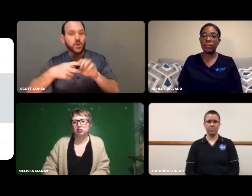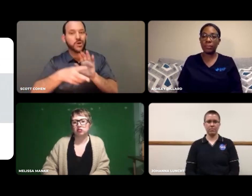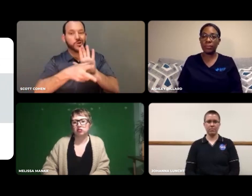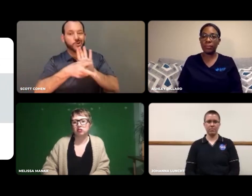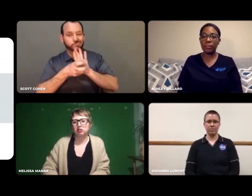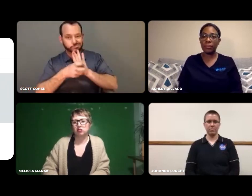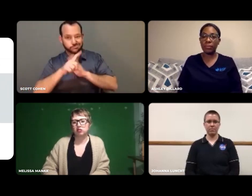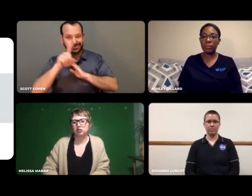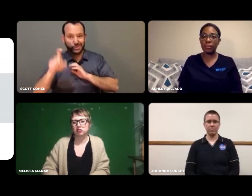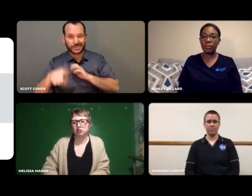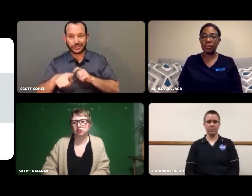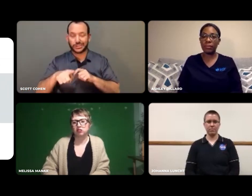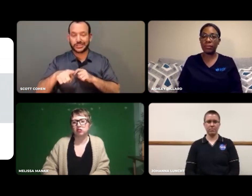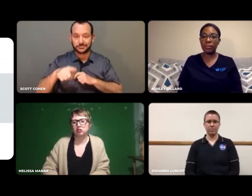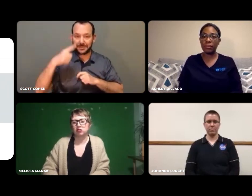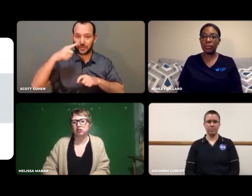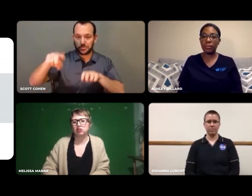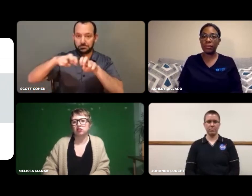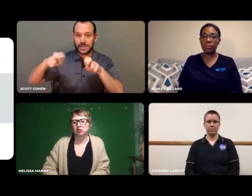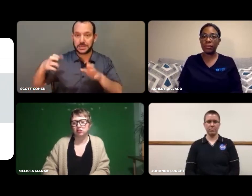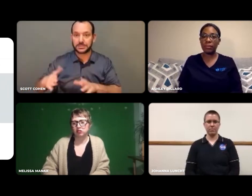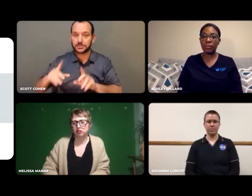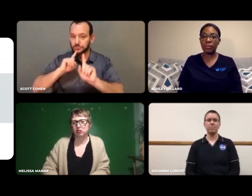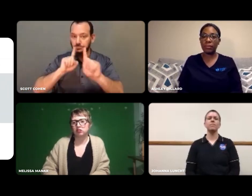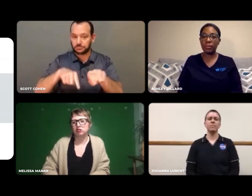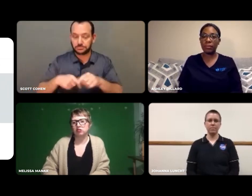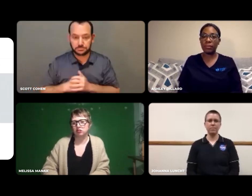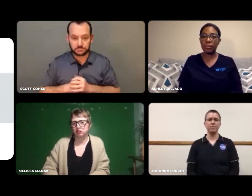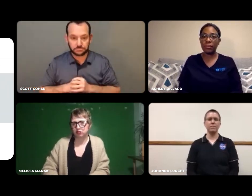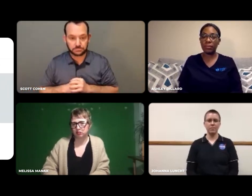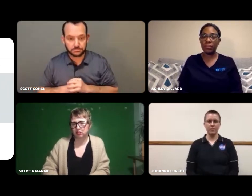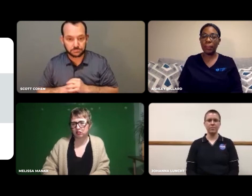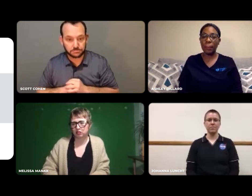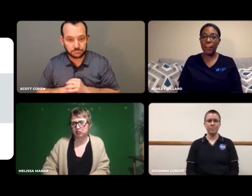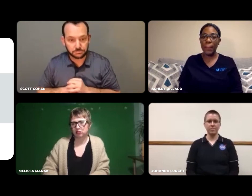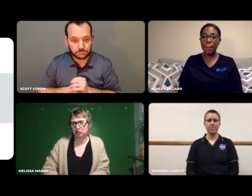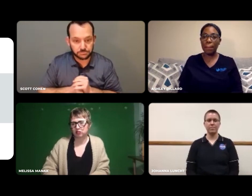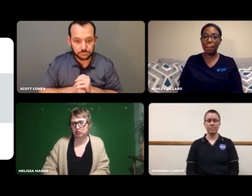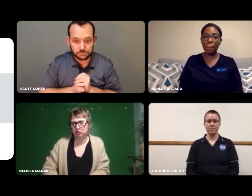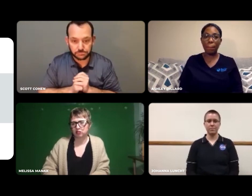I will then sign the Q&A questions and then the panelists will respond.